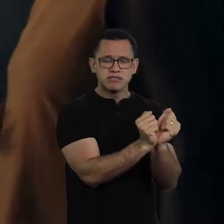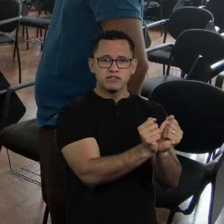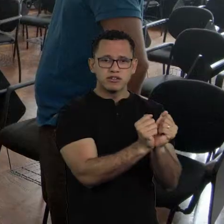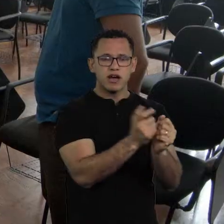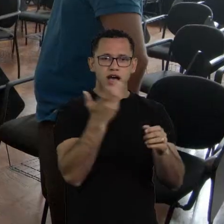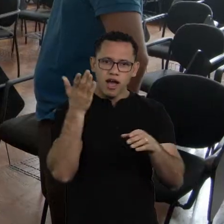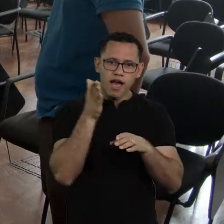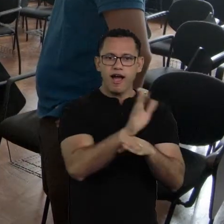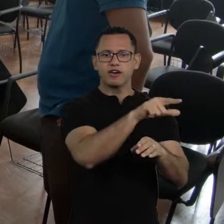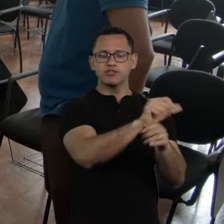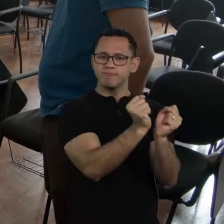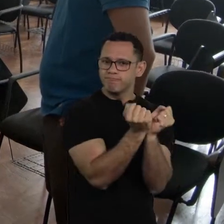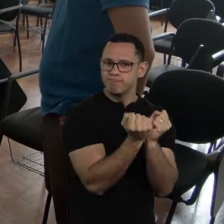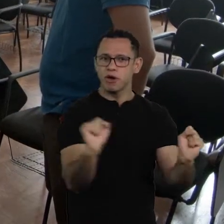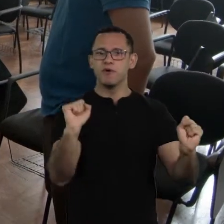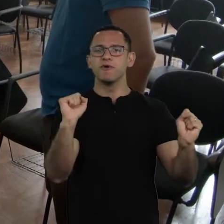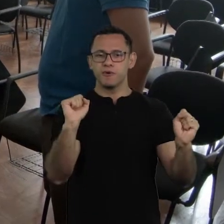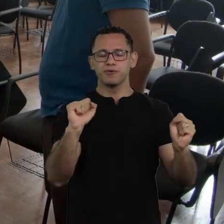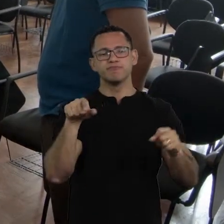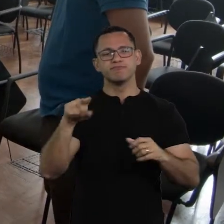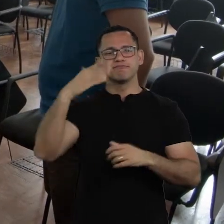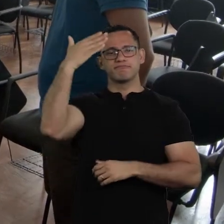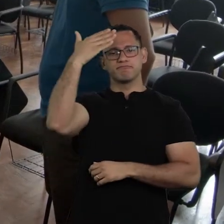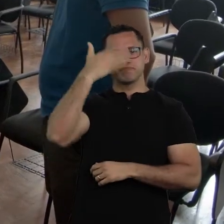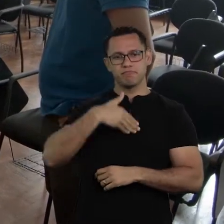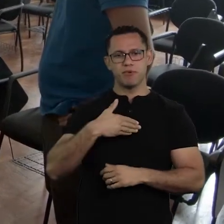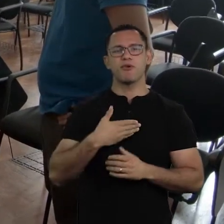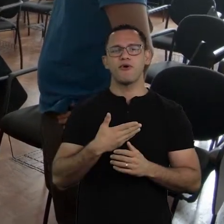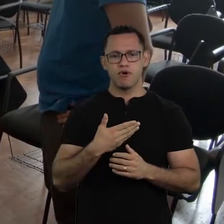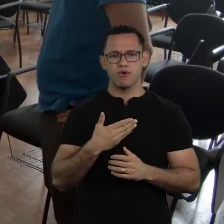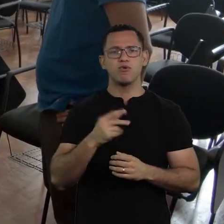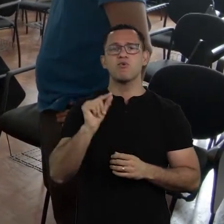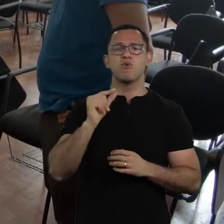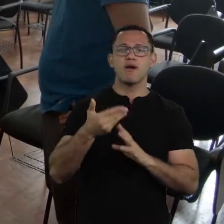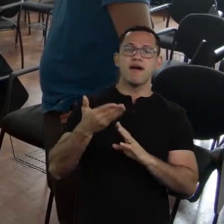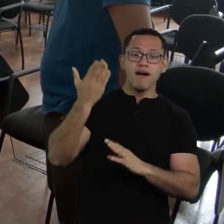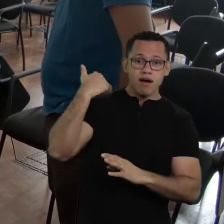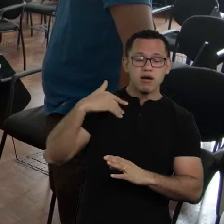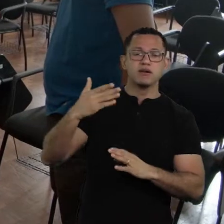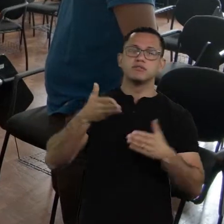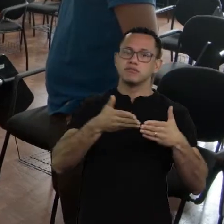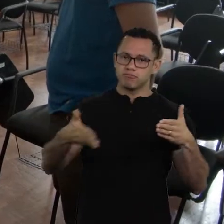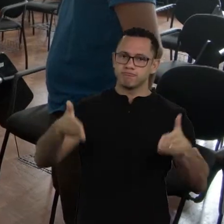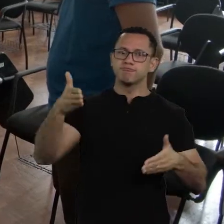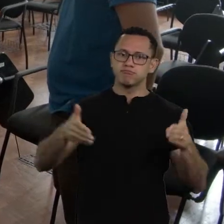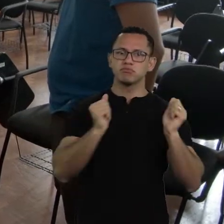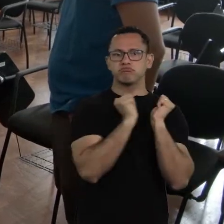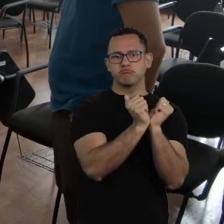I think we have proof that, even though he still lived in a time of enslavement,